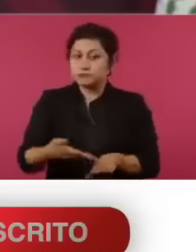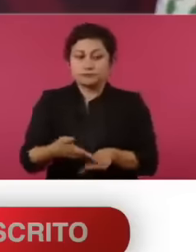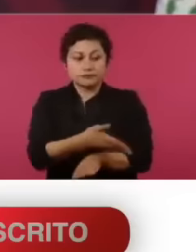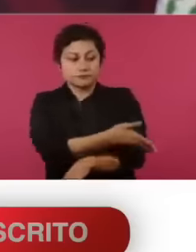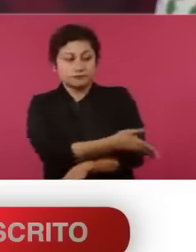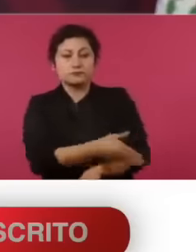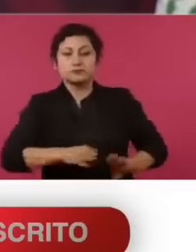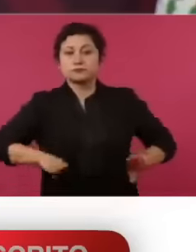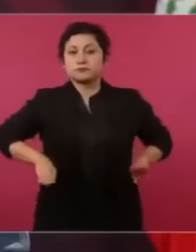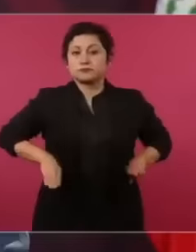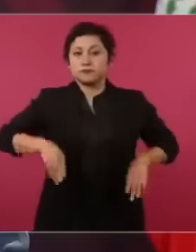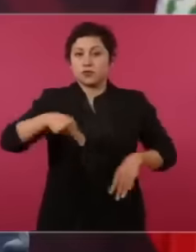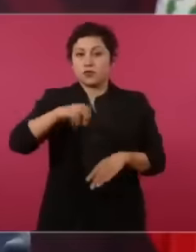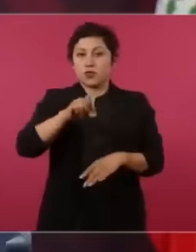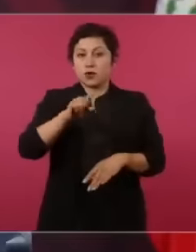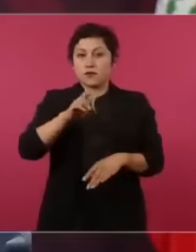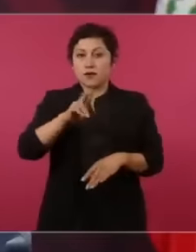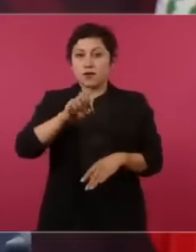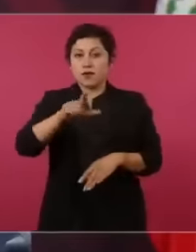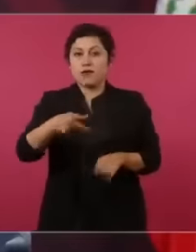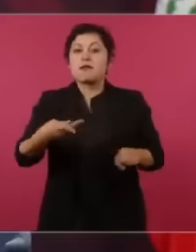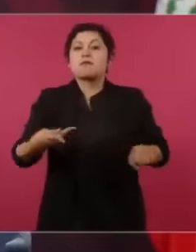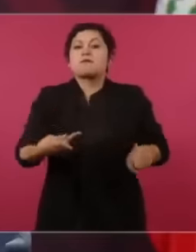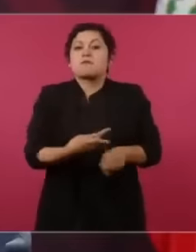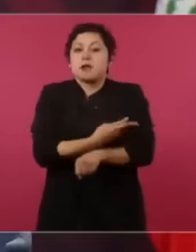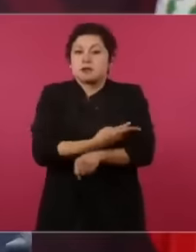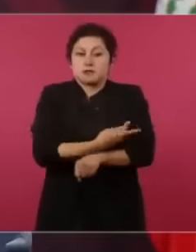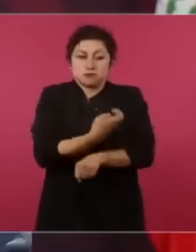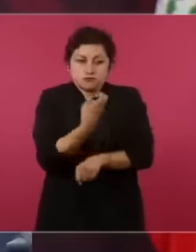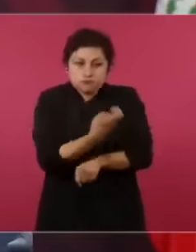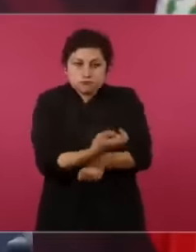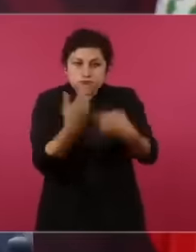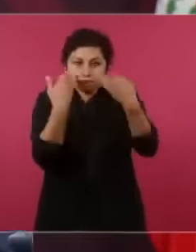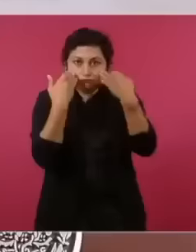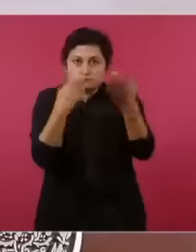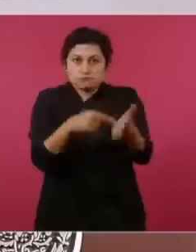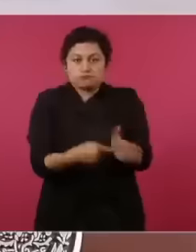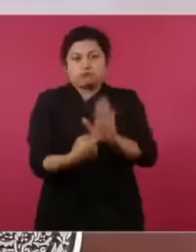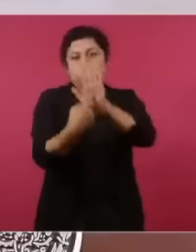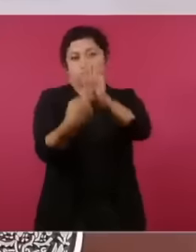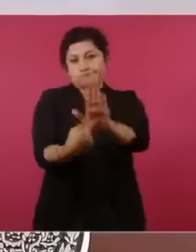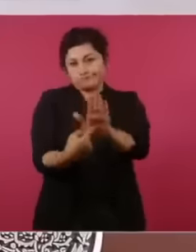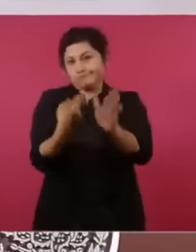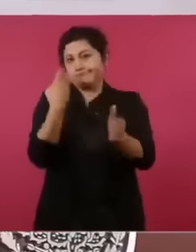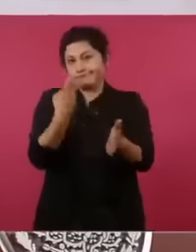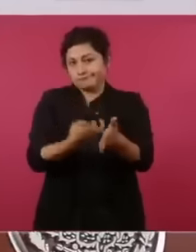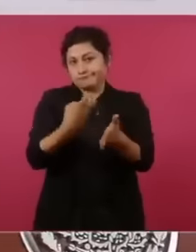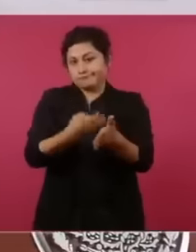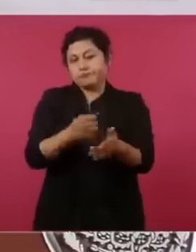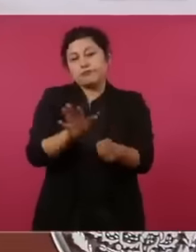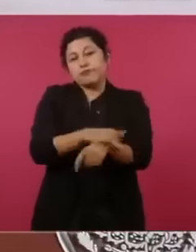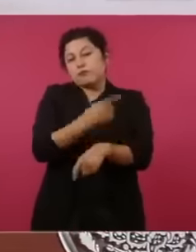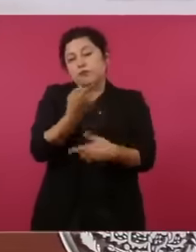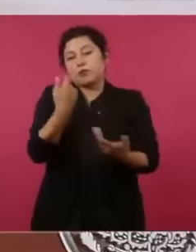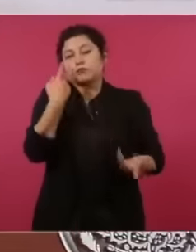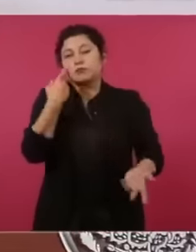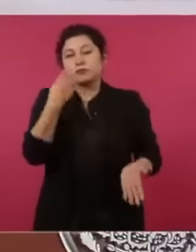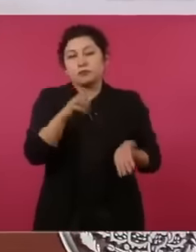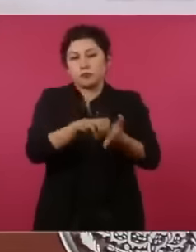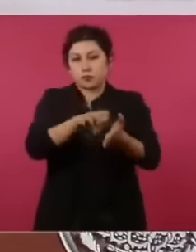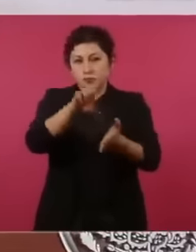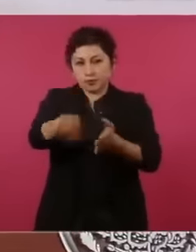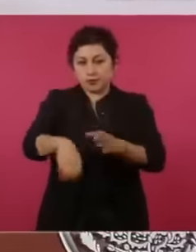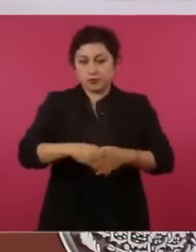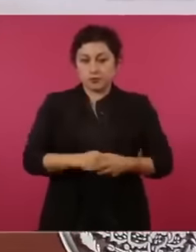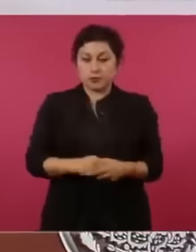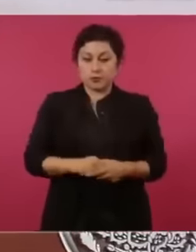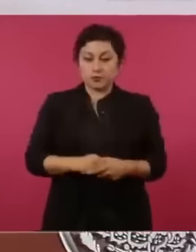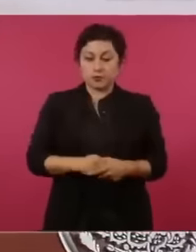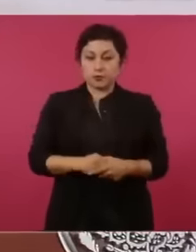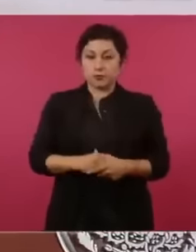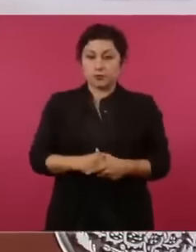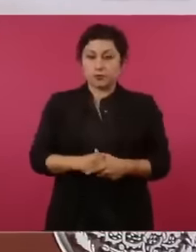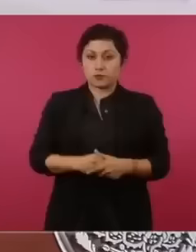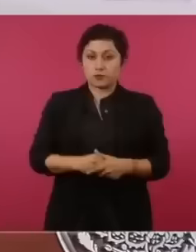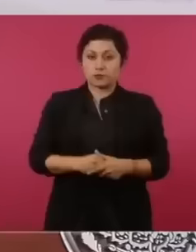neoliberal period because it is very difficult for a writer like Aguilar to walk